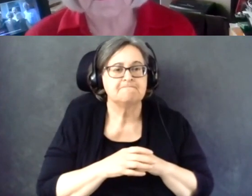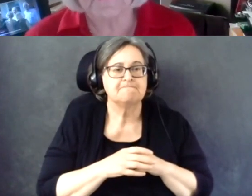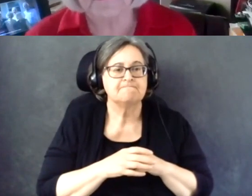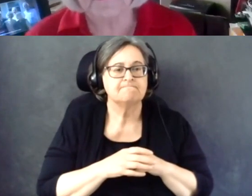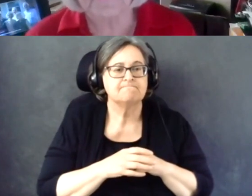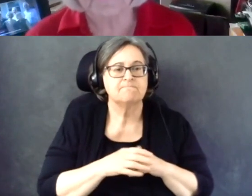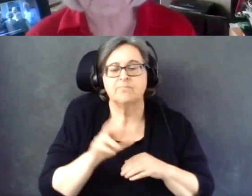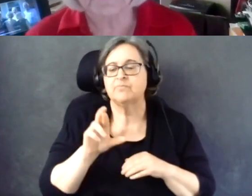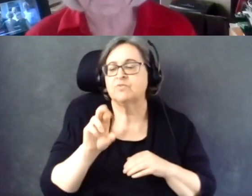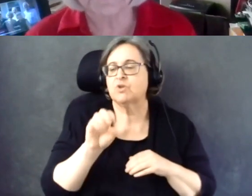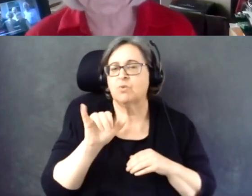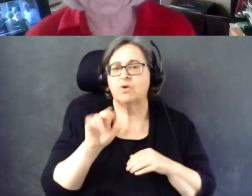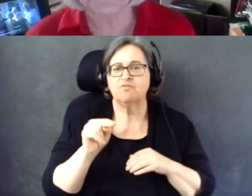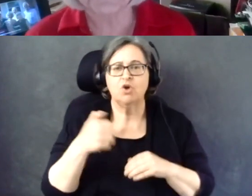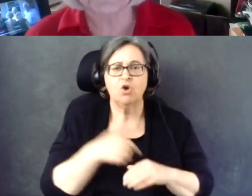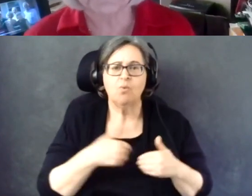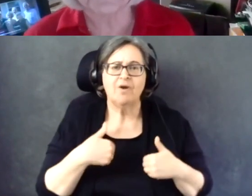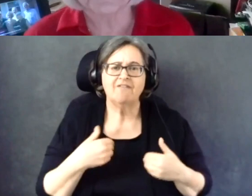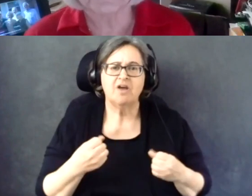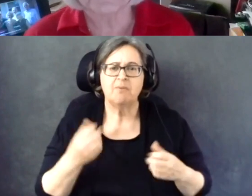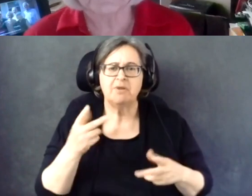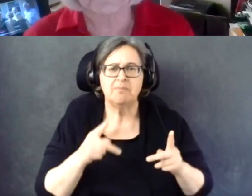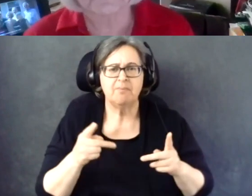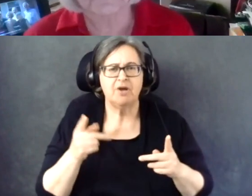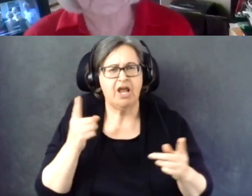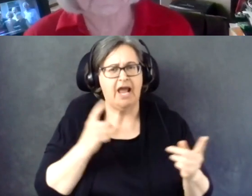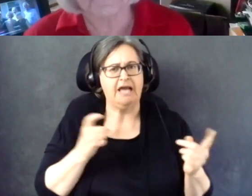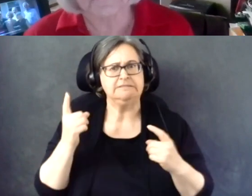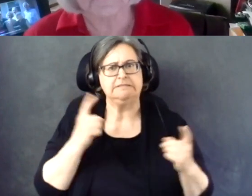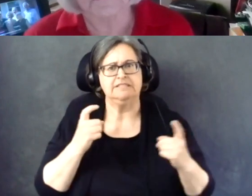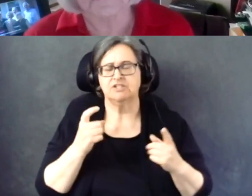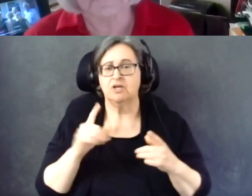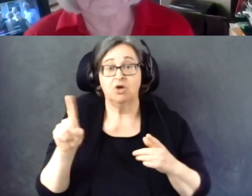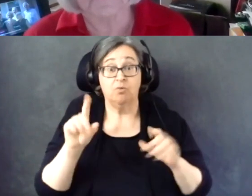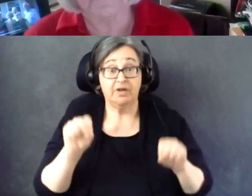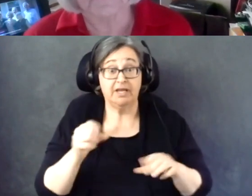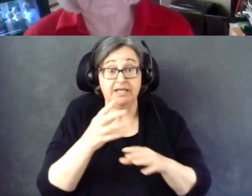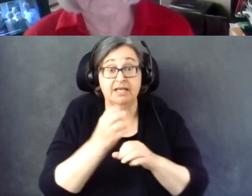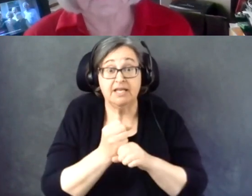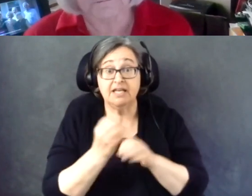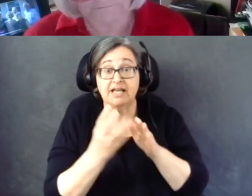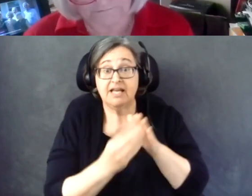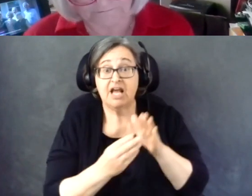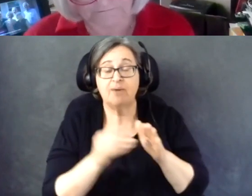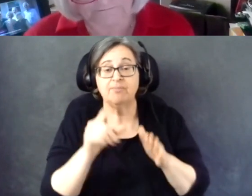We've had a number of people ask where they can get a copy of the 2020 survey report?